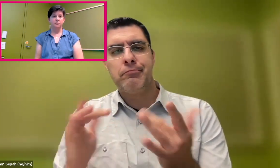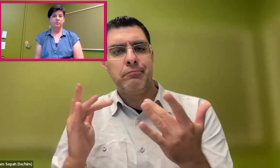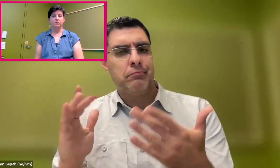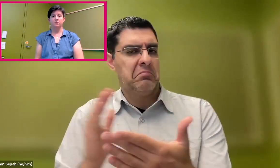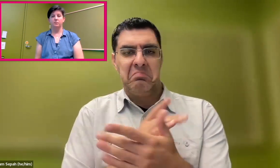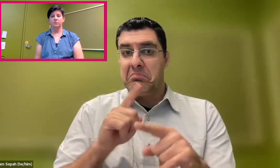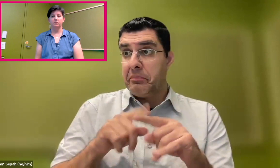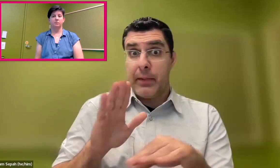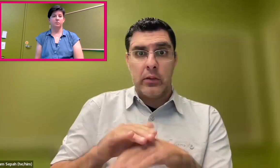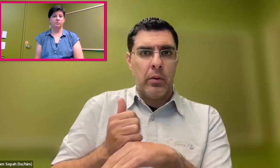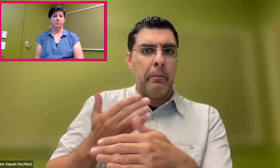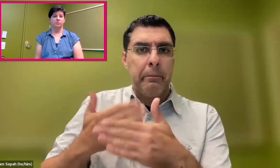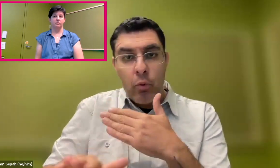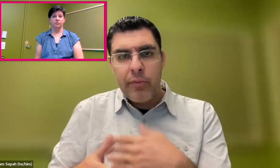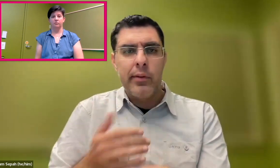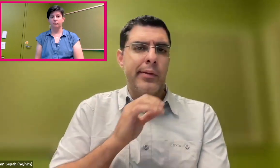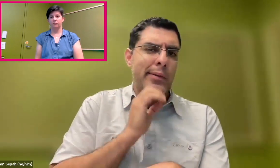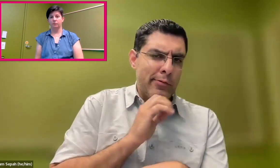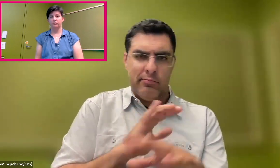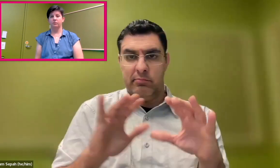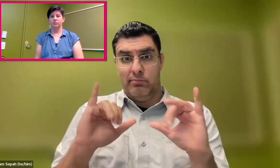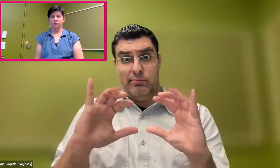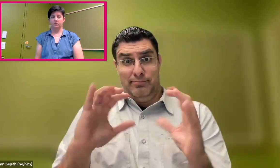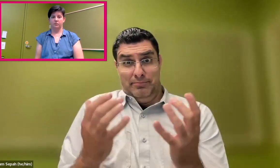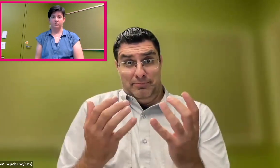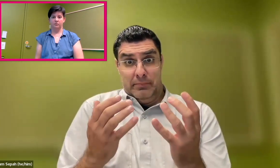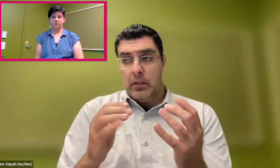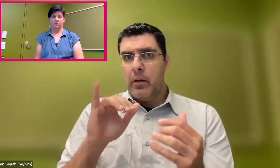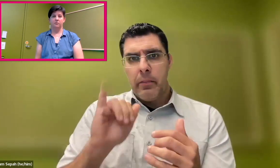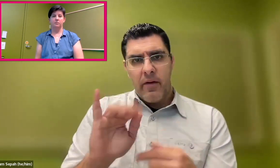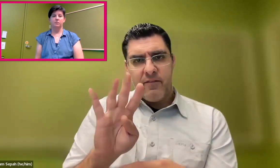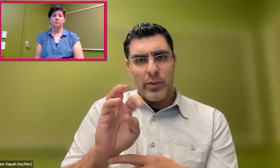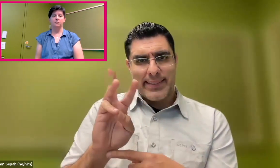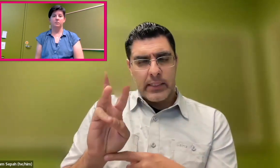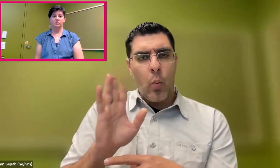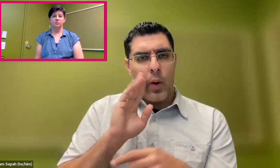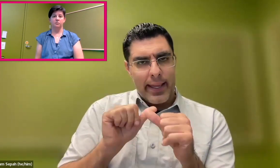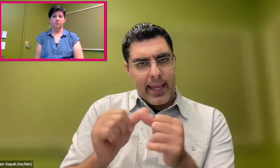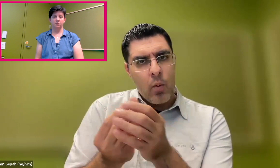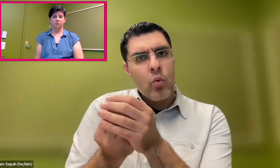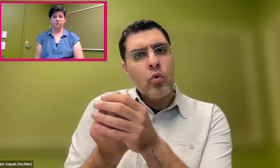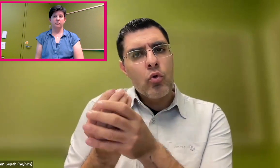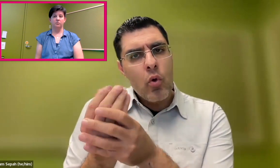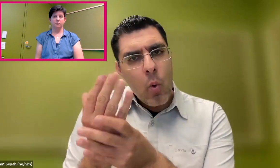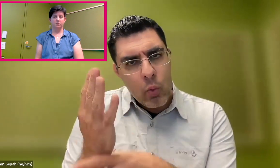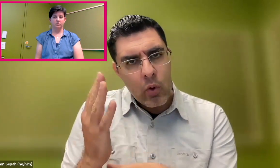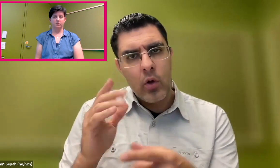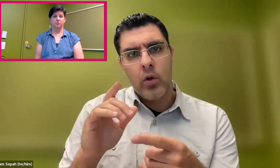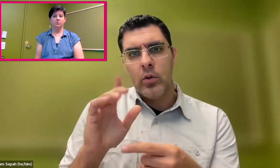from moderate to severe, depending on what age they are, et cetera. So 466 million, and that number will